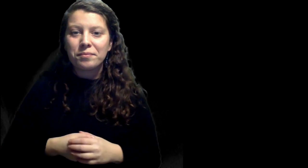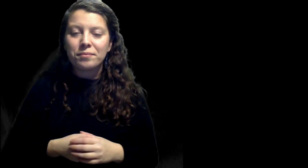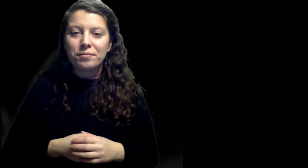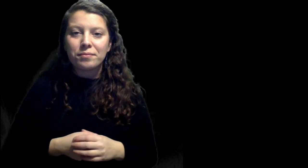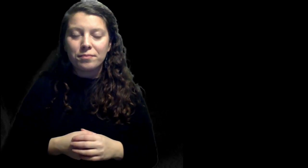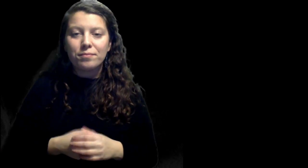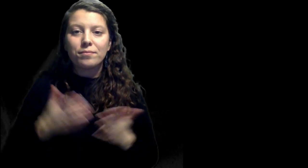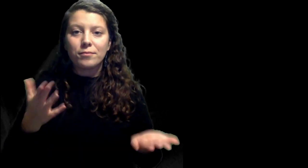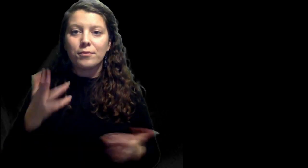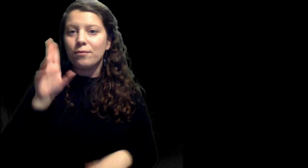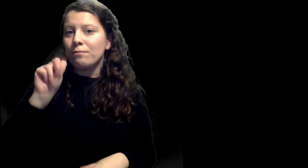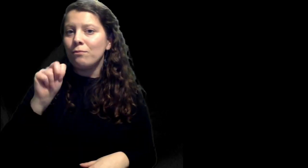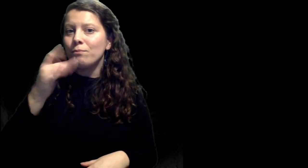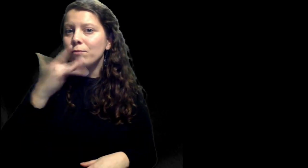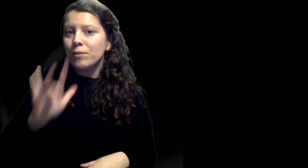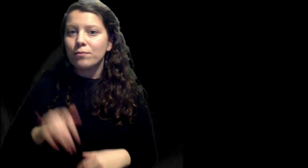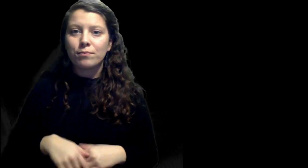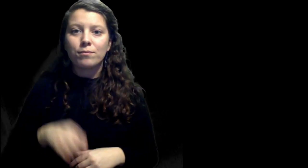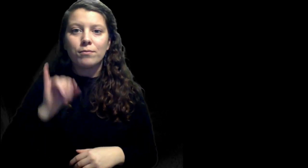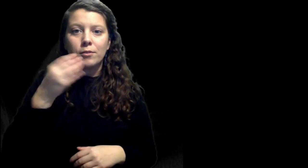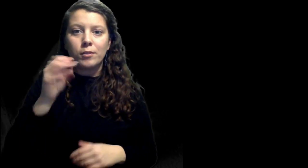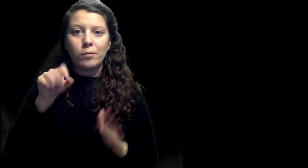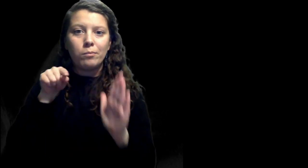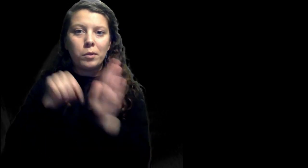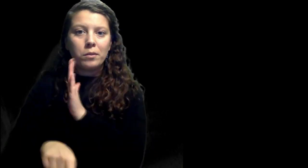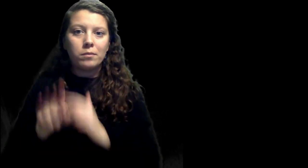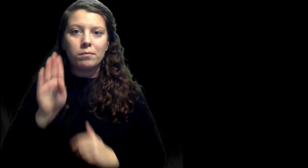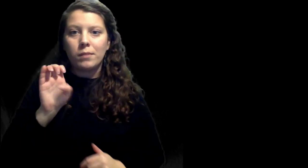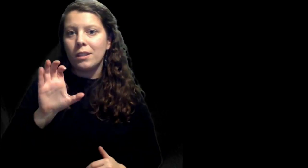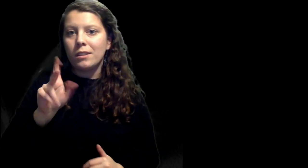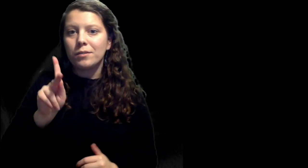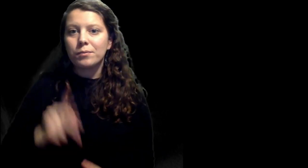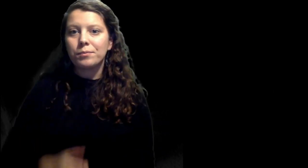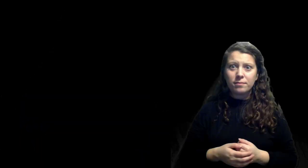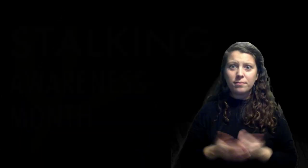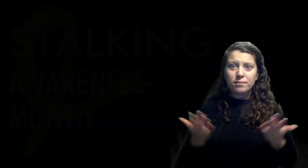After all of this, Joe murdered Beck.